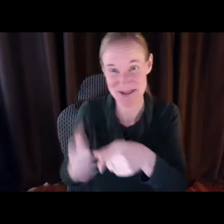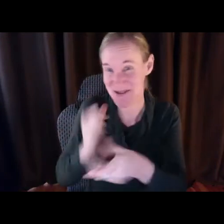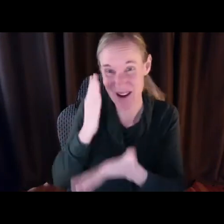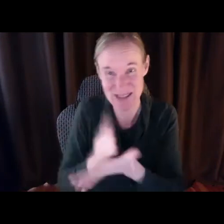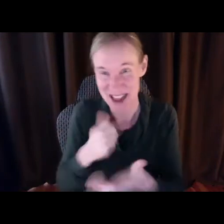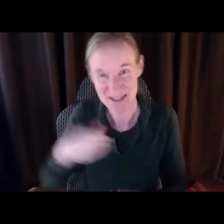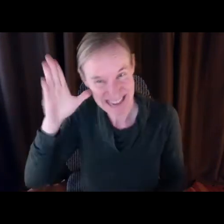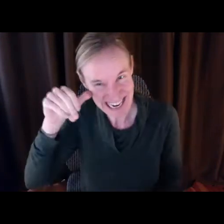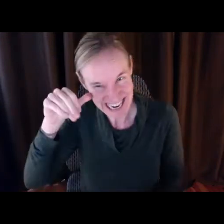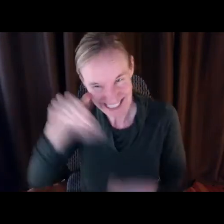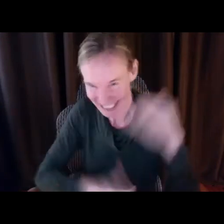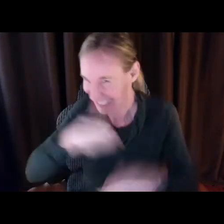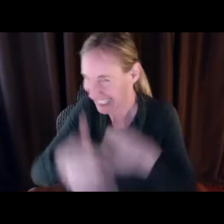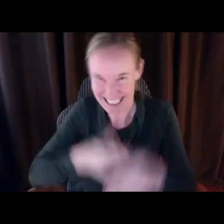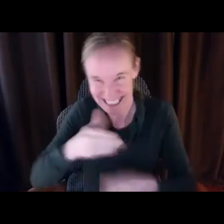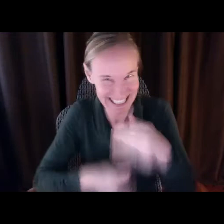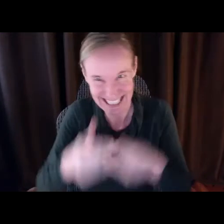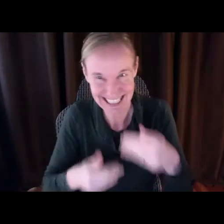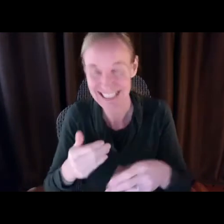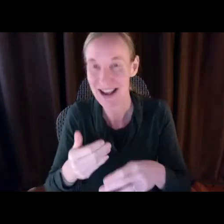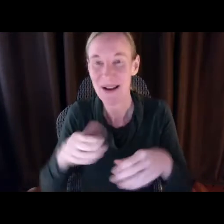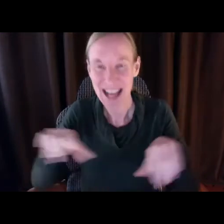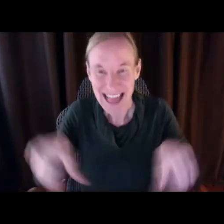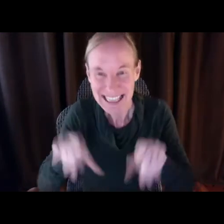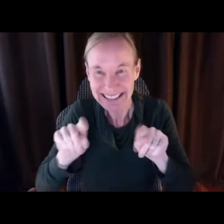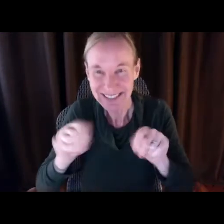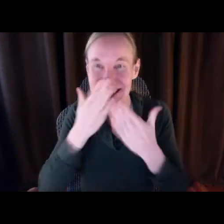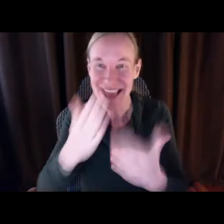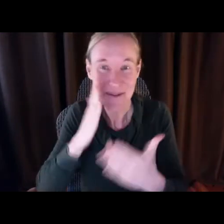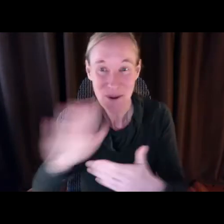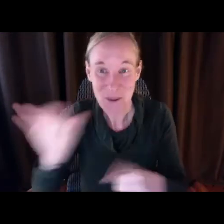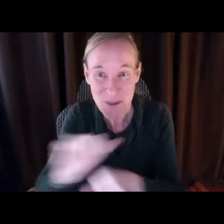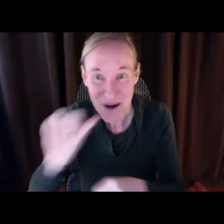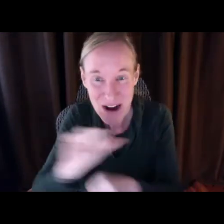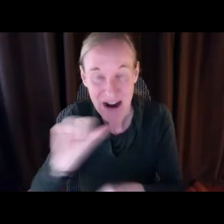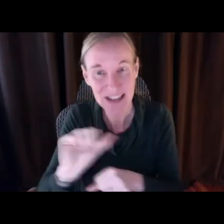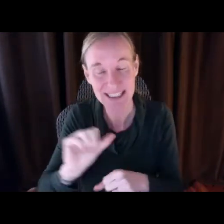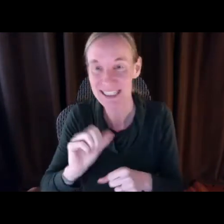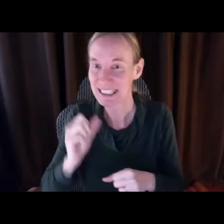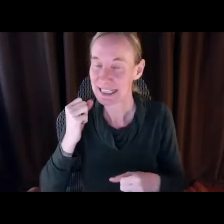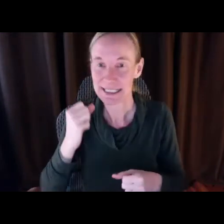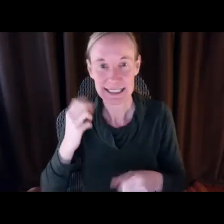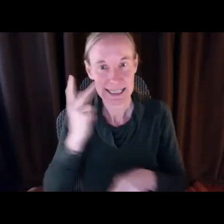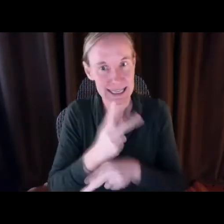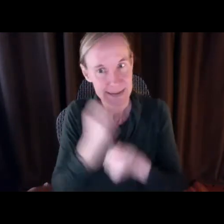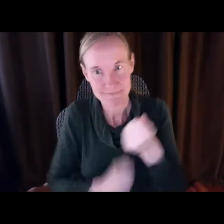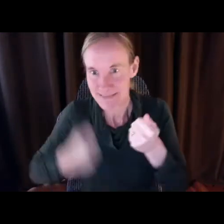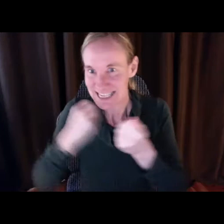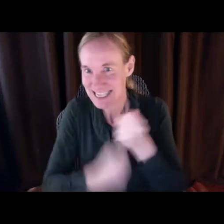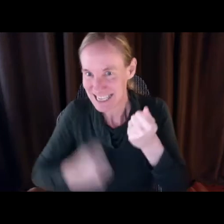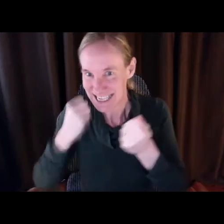I believe finally this is the year we get it done and I will not stop and I know you will not stop until we do so. So